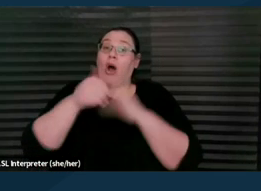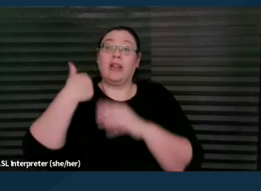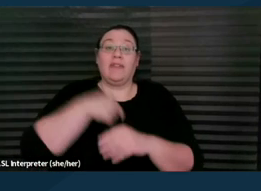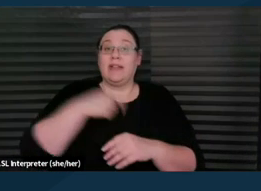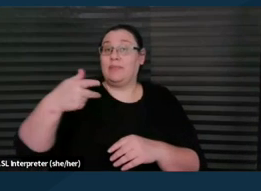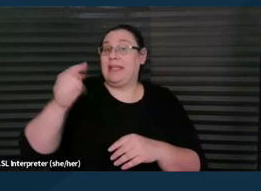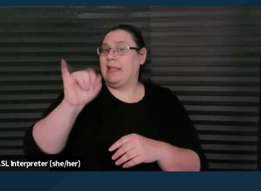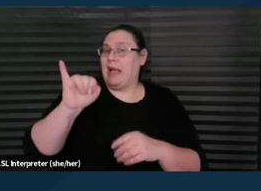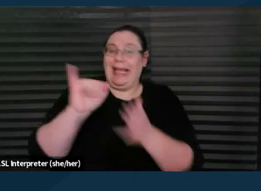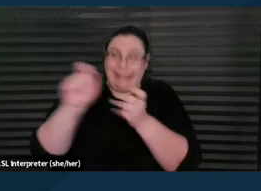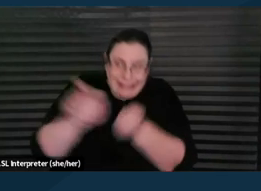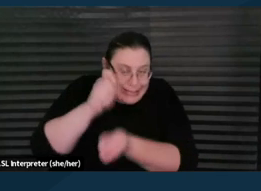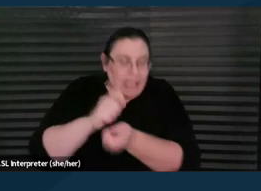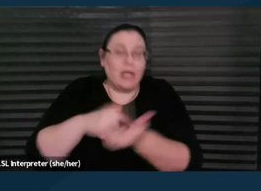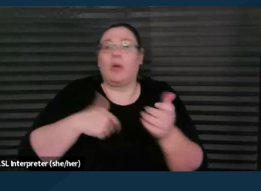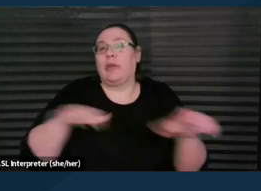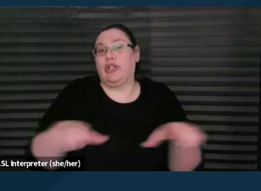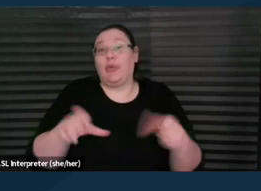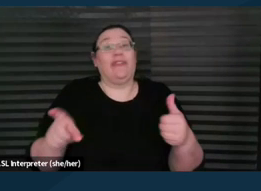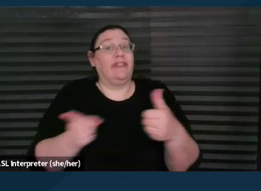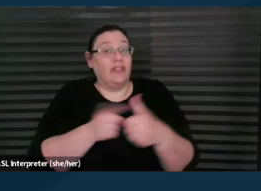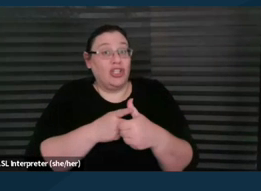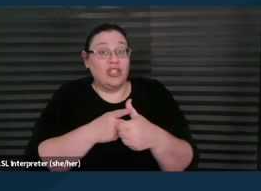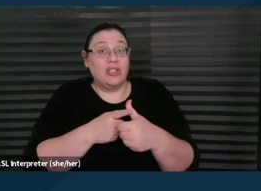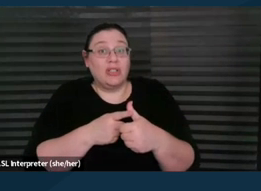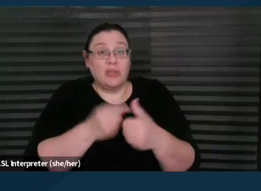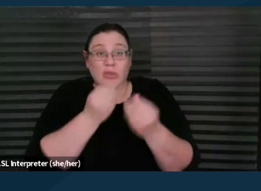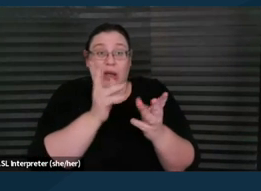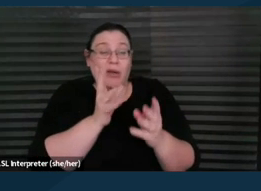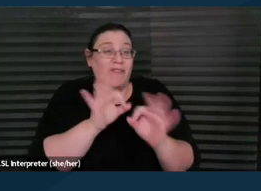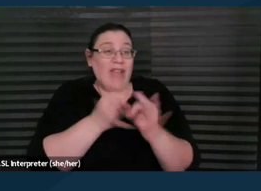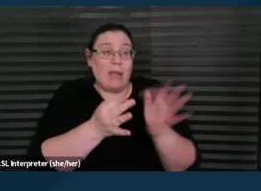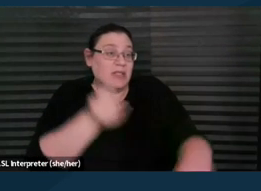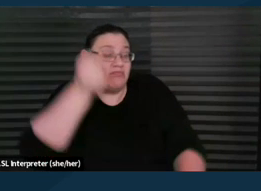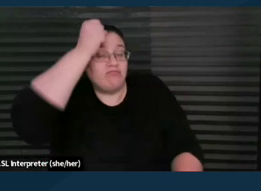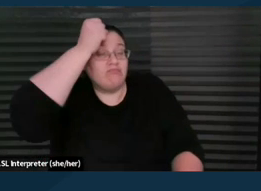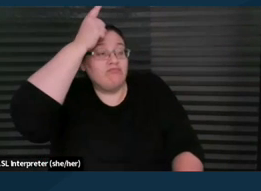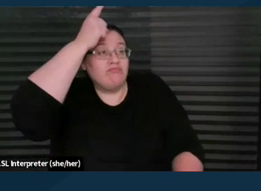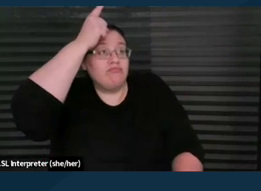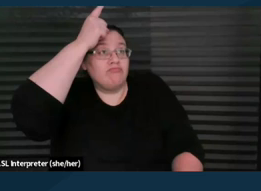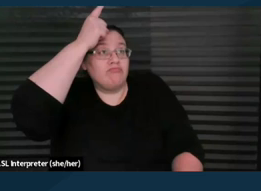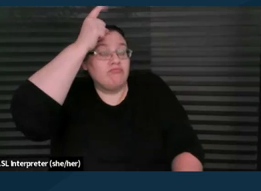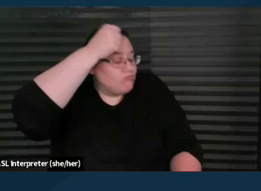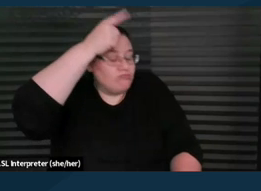is first of all trying to say, you know, we get it. We know that this is hard